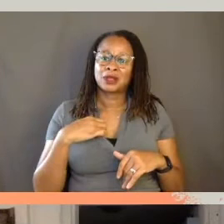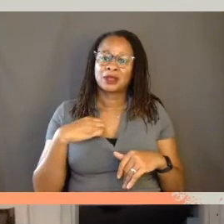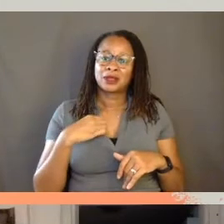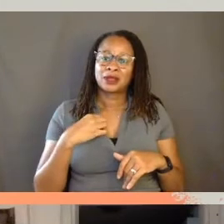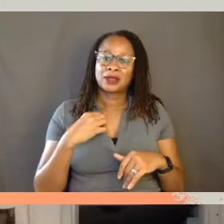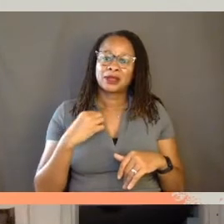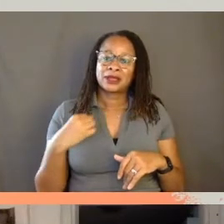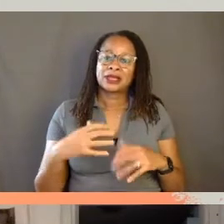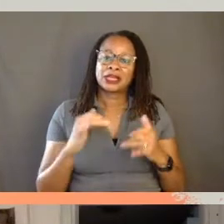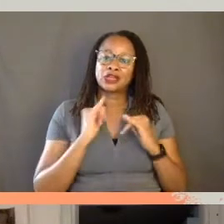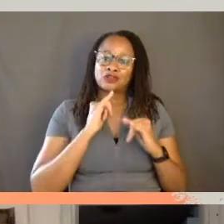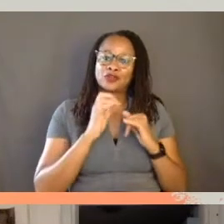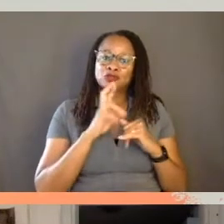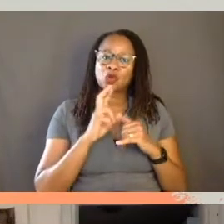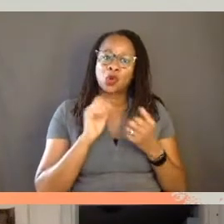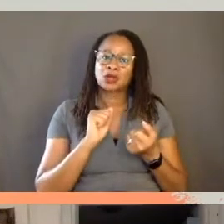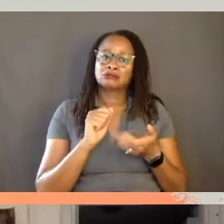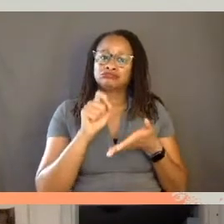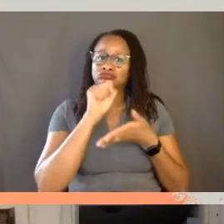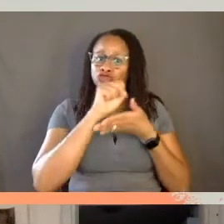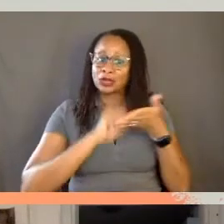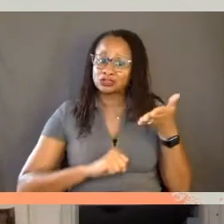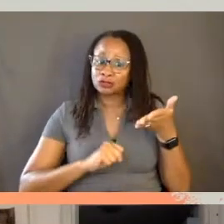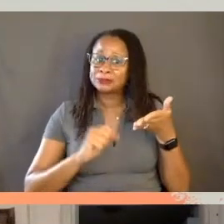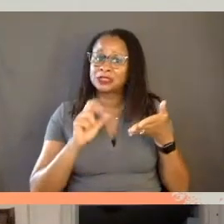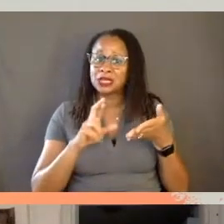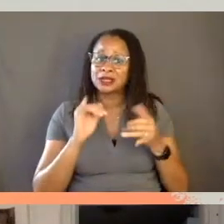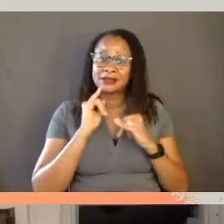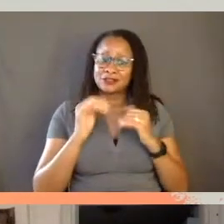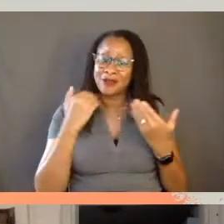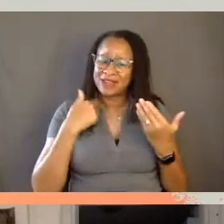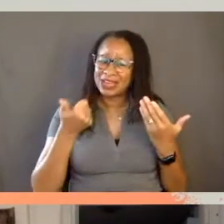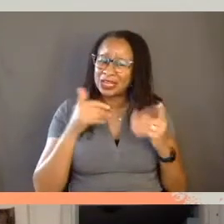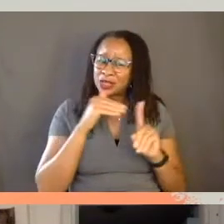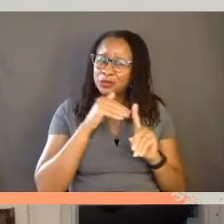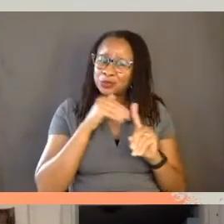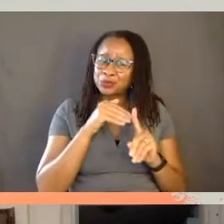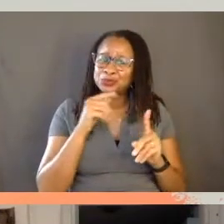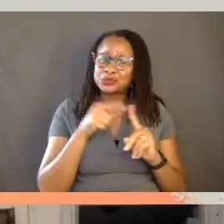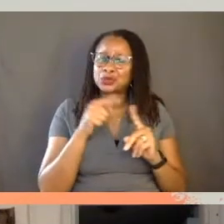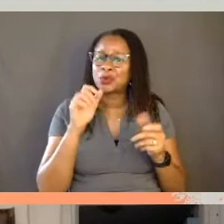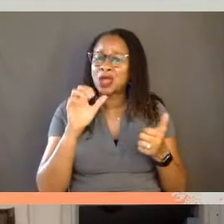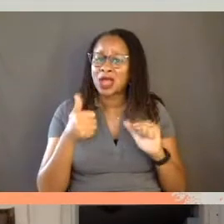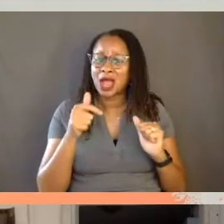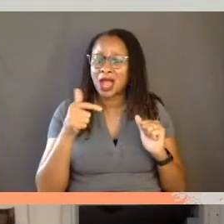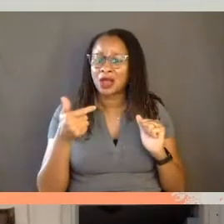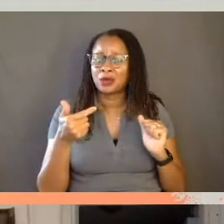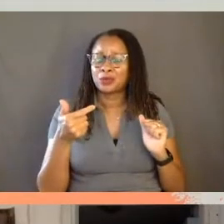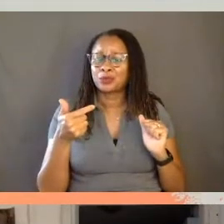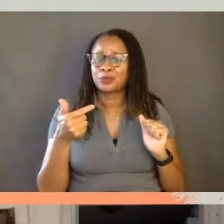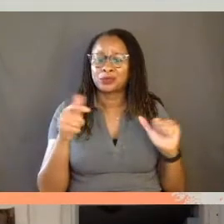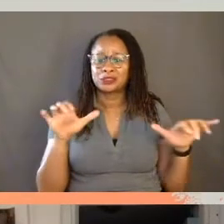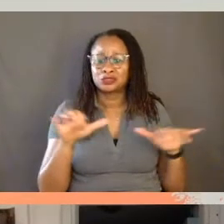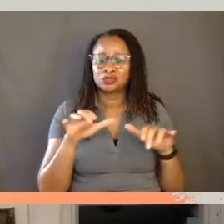Did you have sort of any clues to how you would do the recreations?